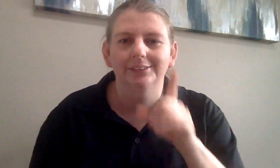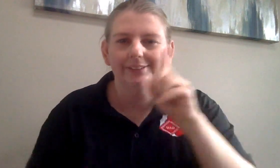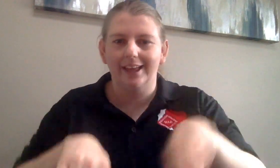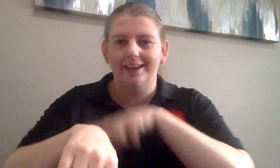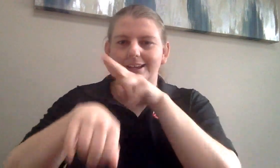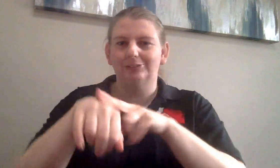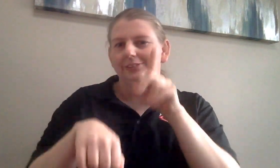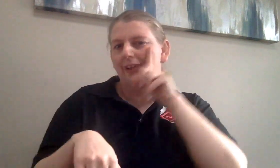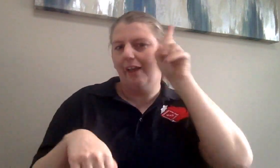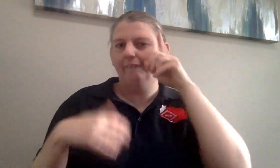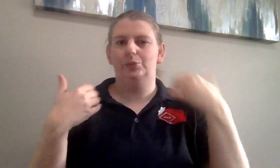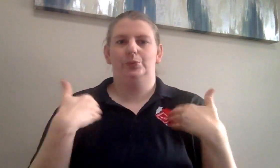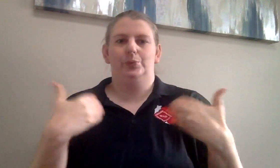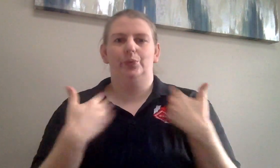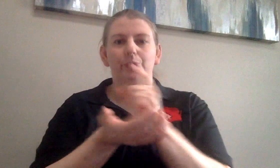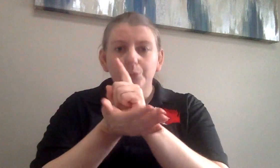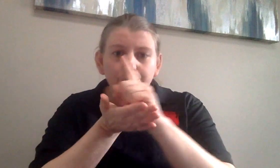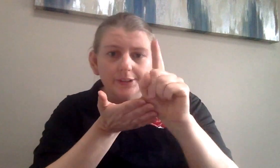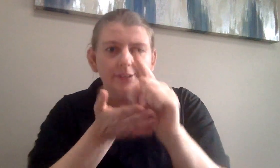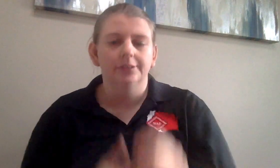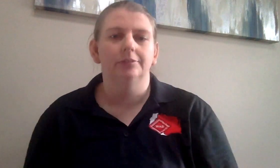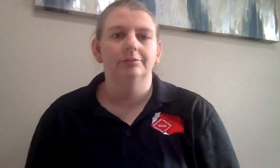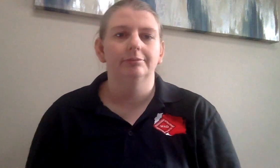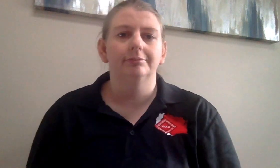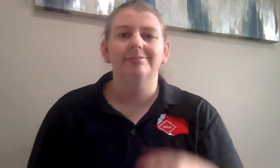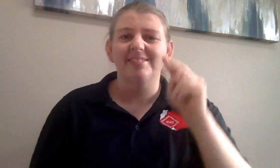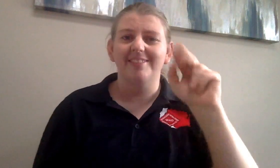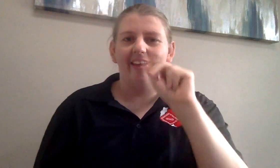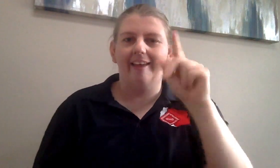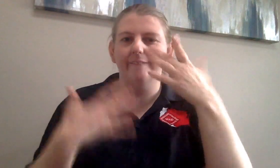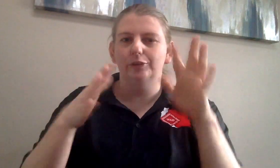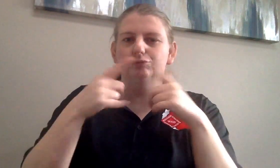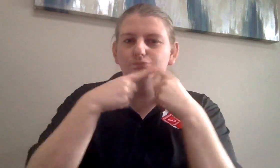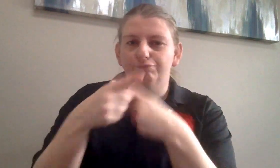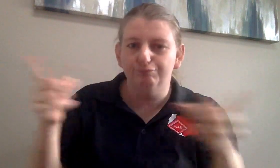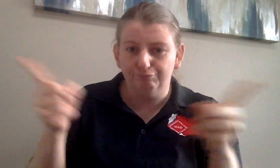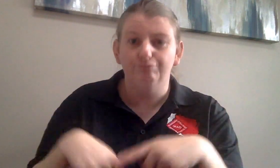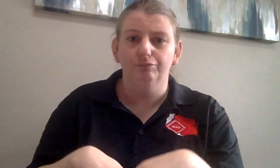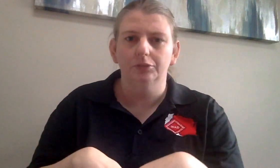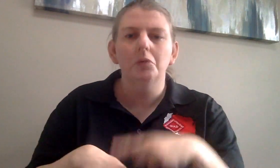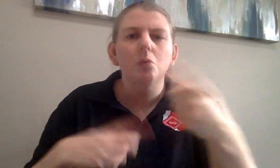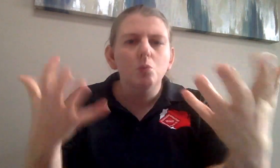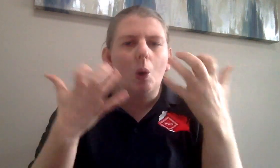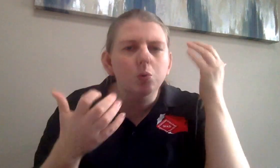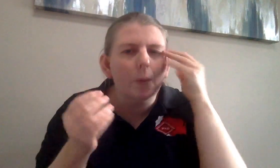national deaf youth week. NAD have proclaimed this week as such.